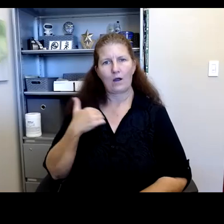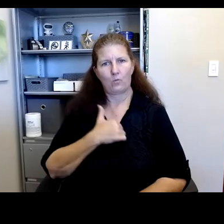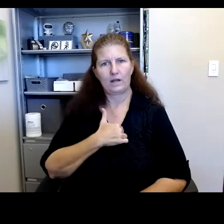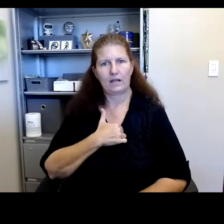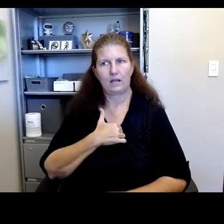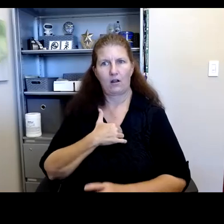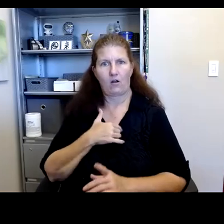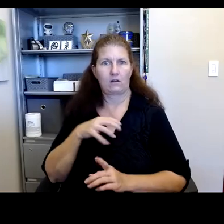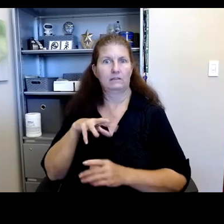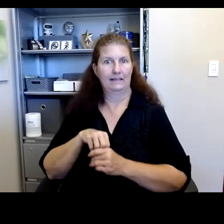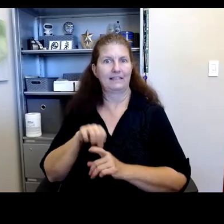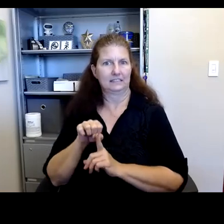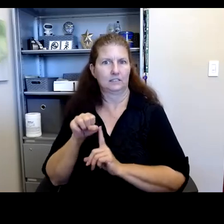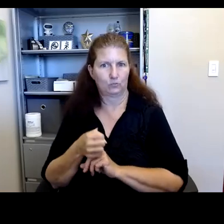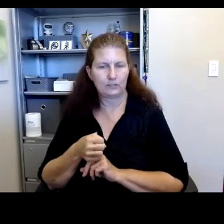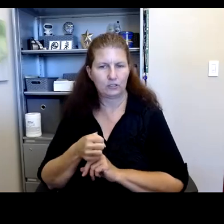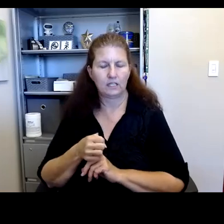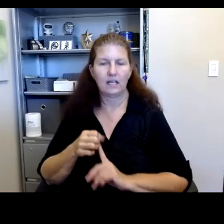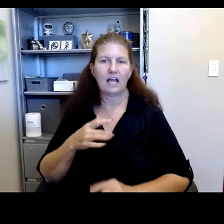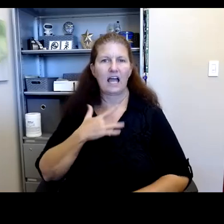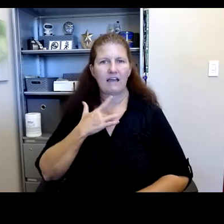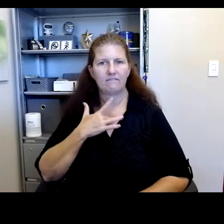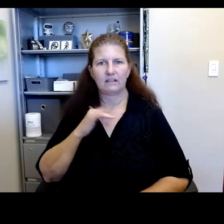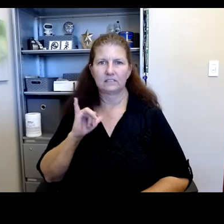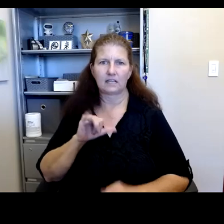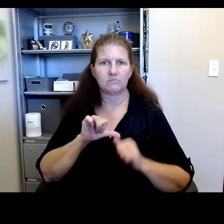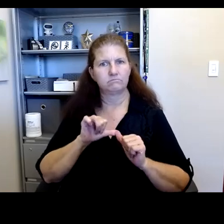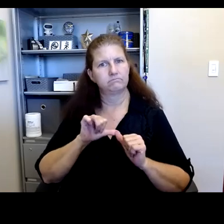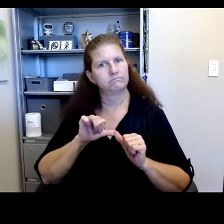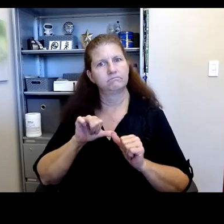where this is, has felt like a really intractable problem for a long time.